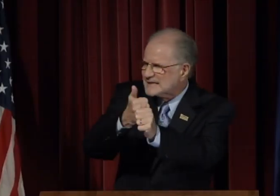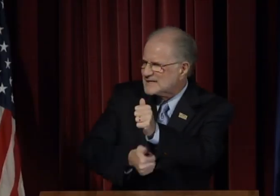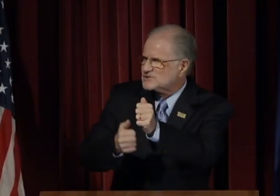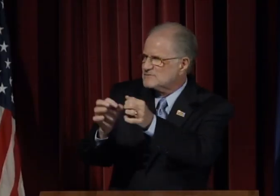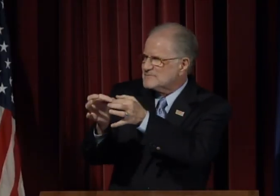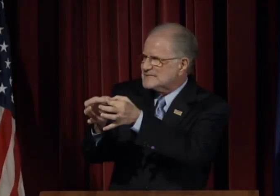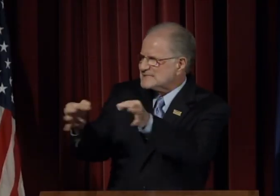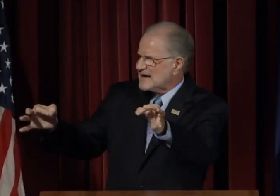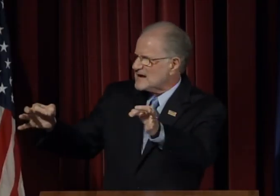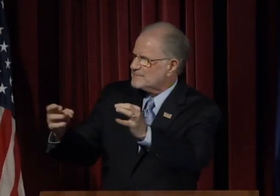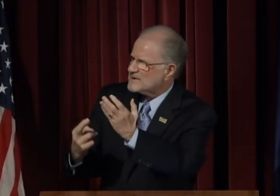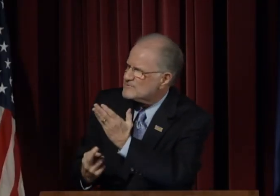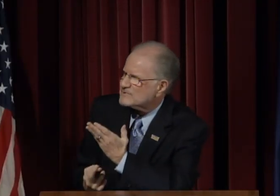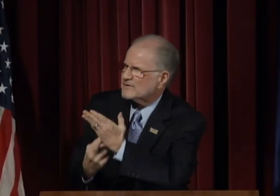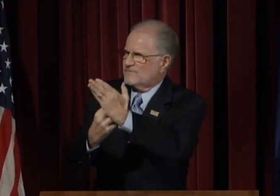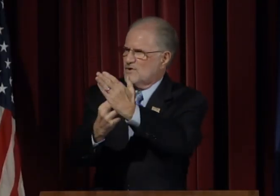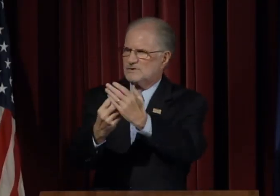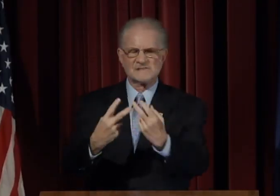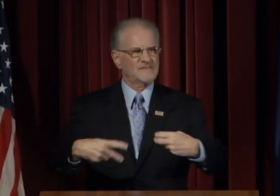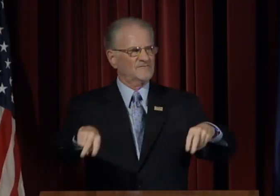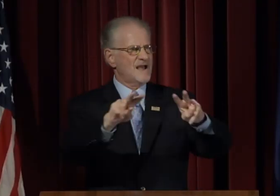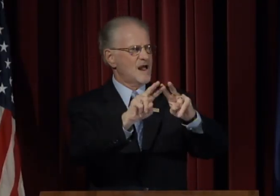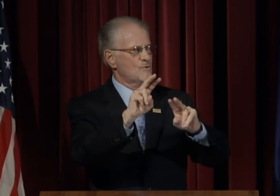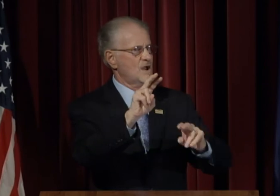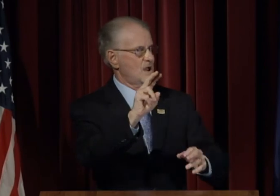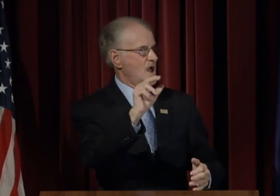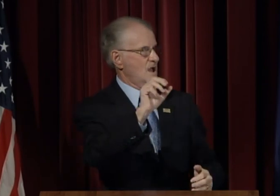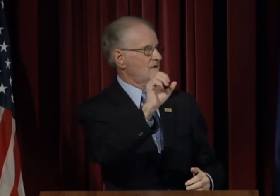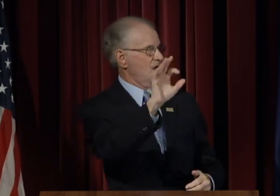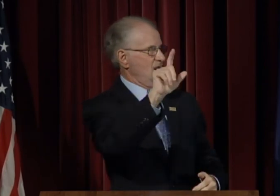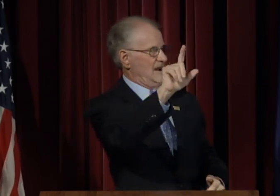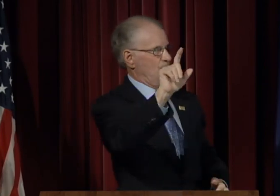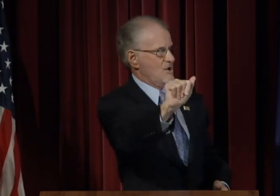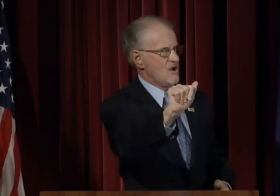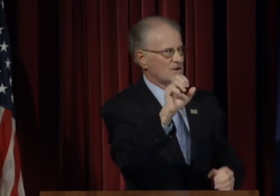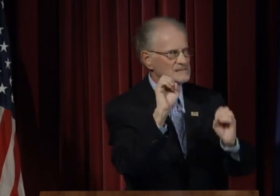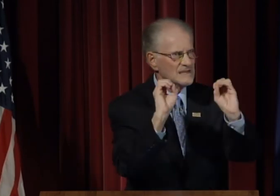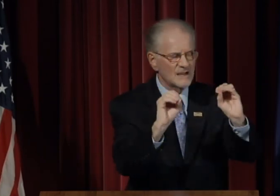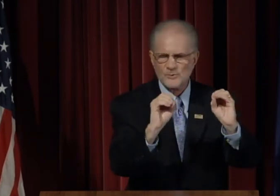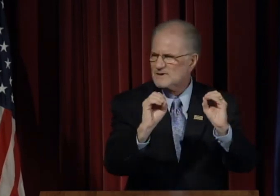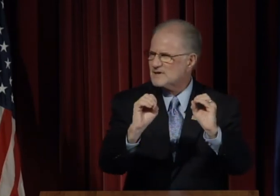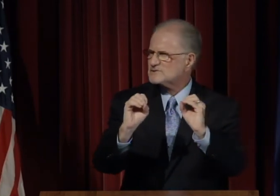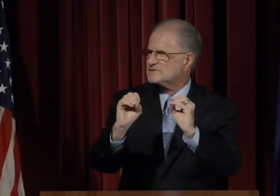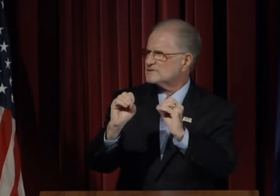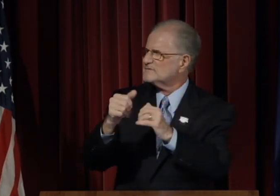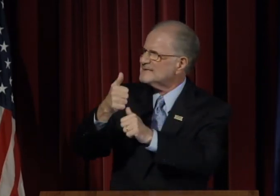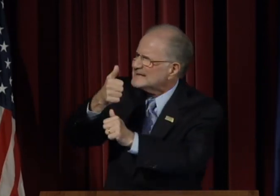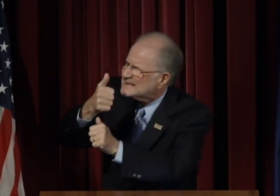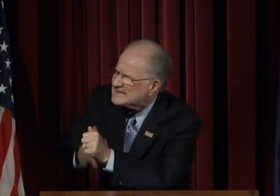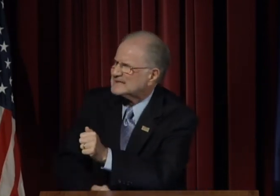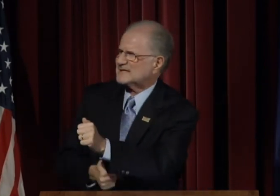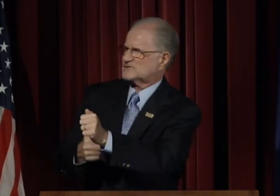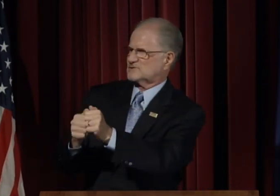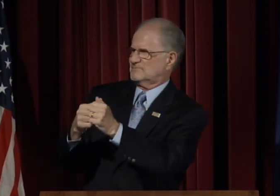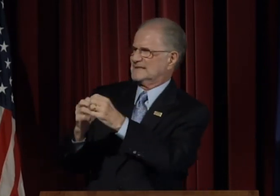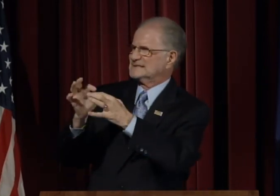Each statement reinforces the value of a Liberal Arts education.